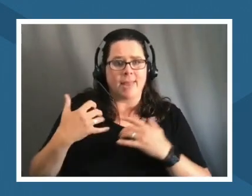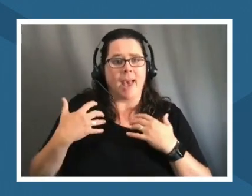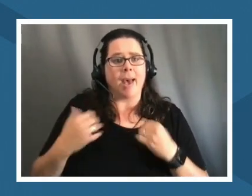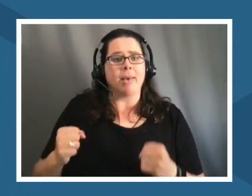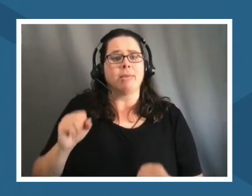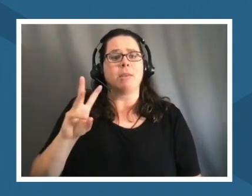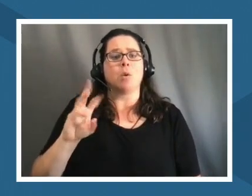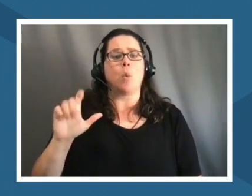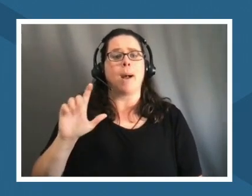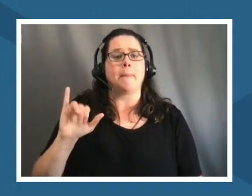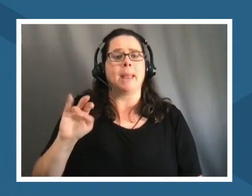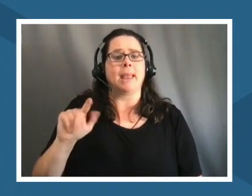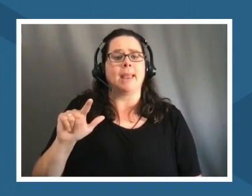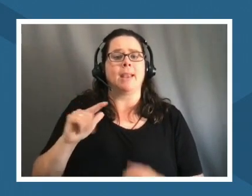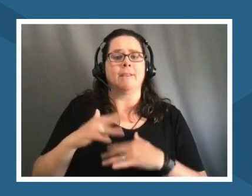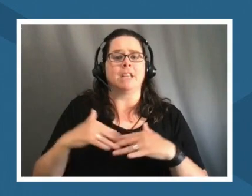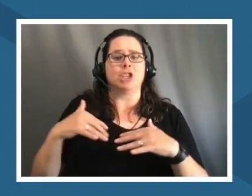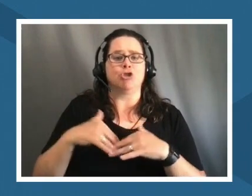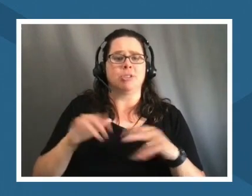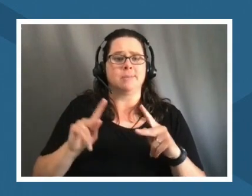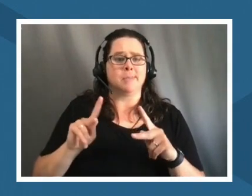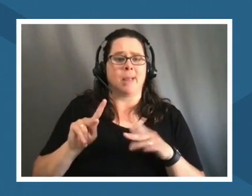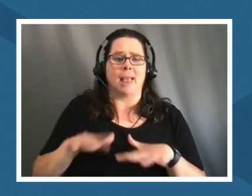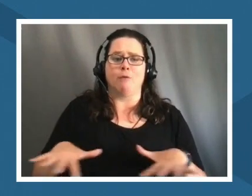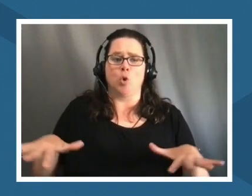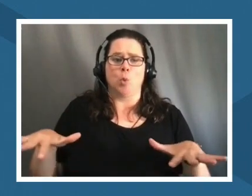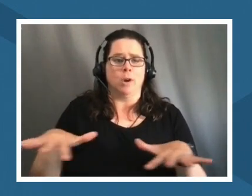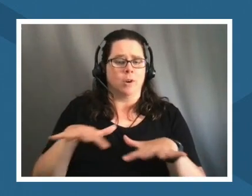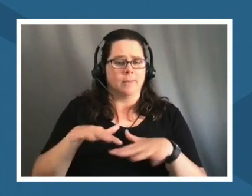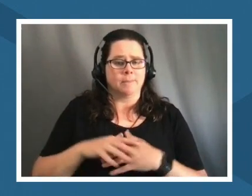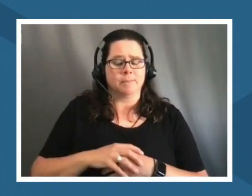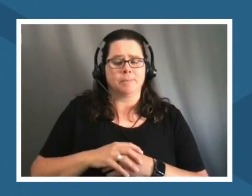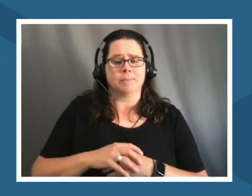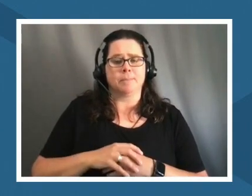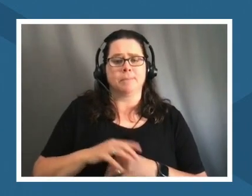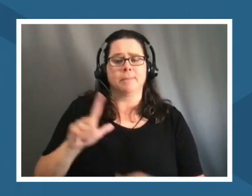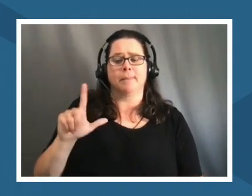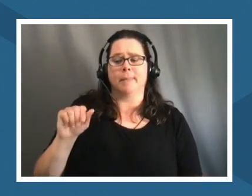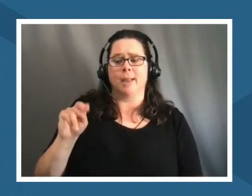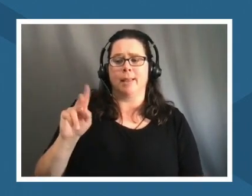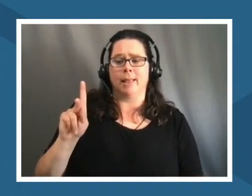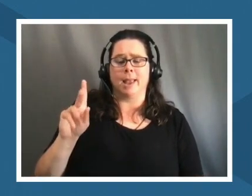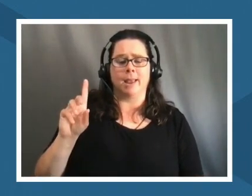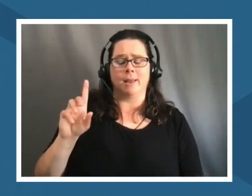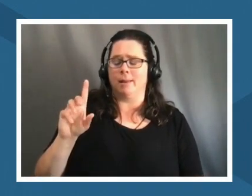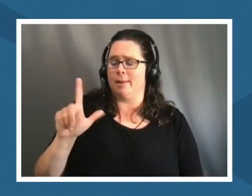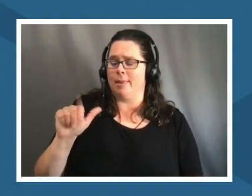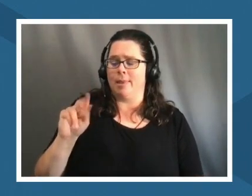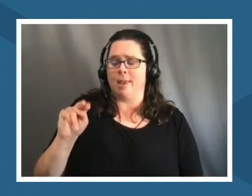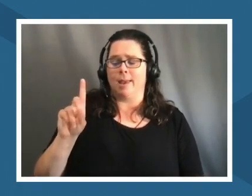of indigenous people everywhere land back i think is also about that